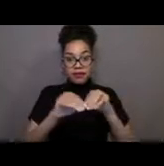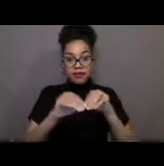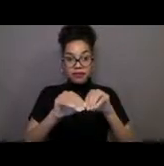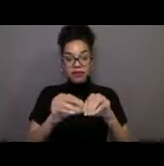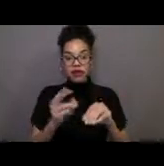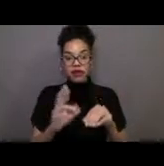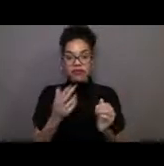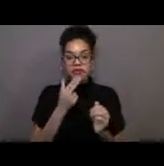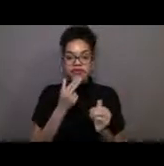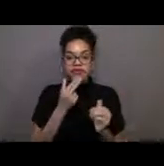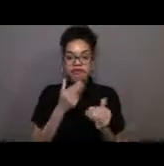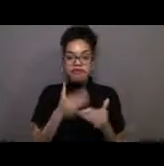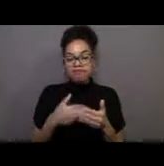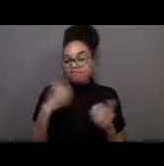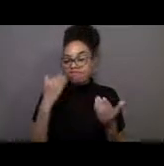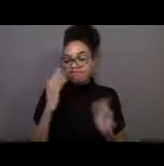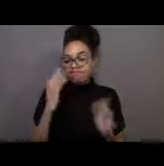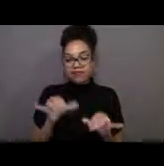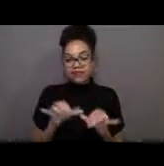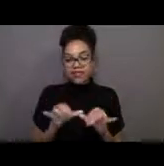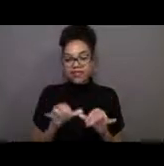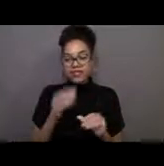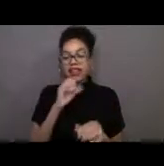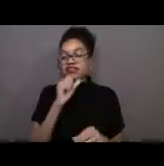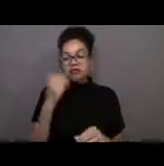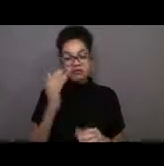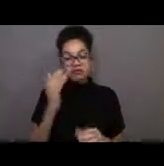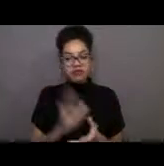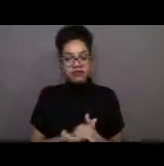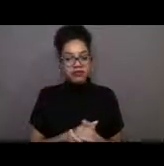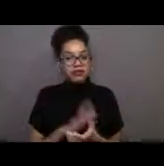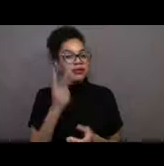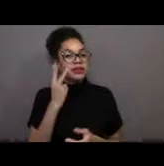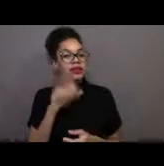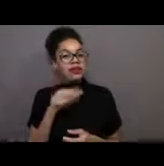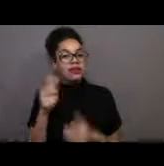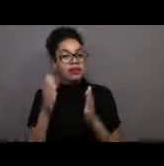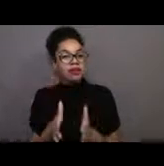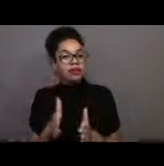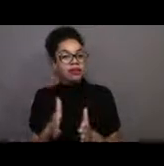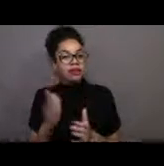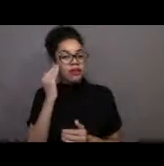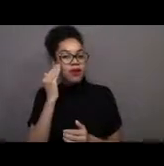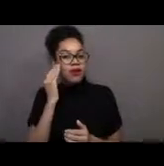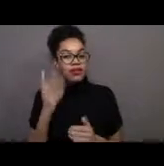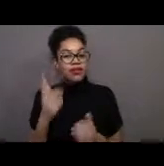Yeah, I'm not sure. Sorry about that. [Nicole] We'll see if somebody knows. Sometimes we find the answer by the end of the webinar.